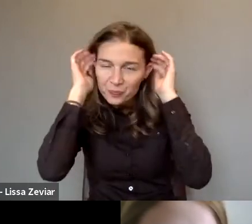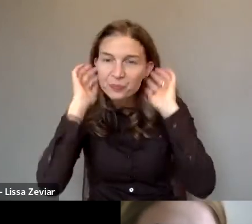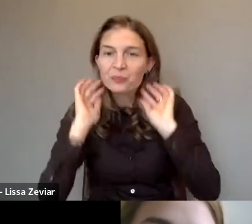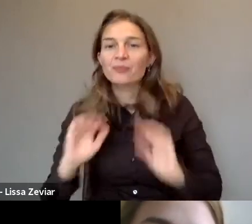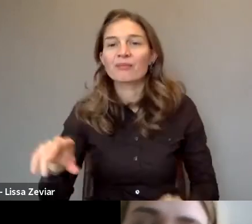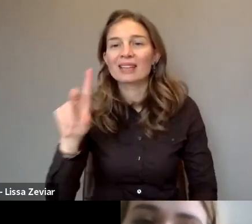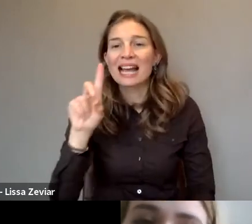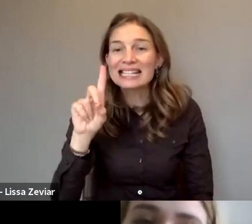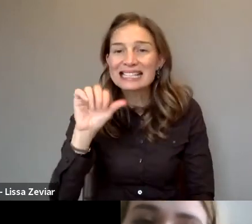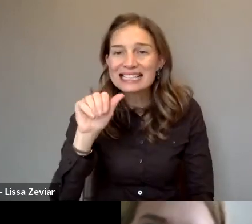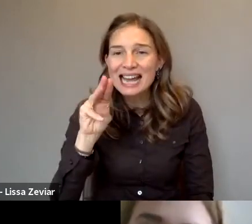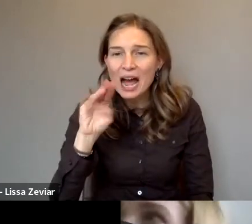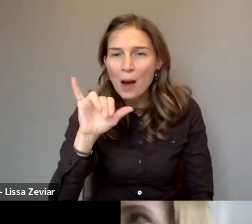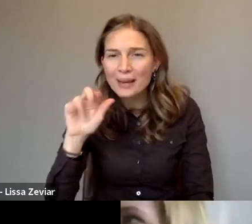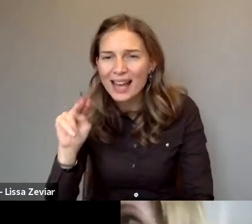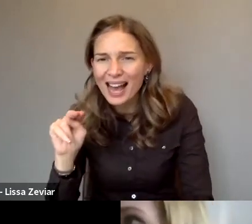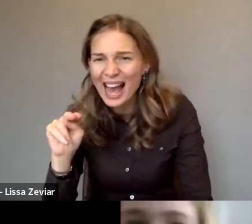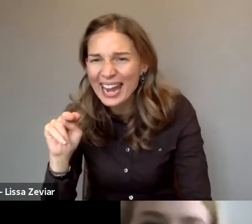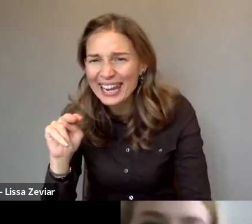Thank you also, Daniel, for this support.